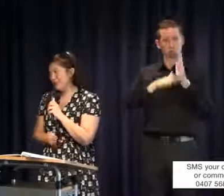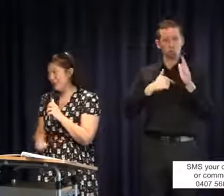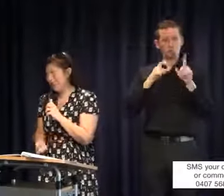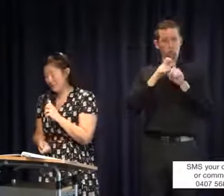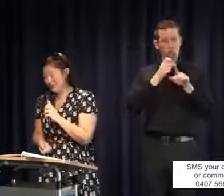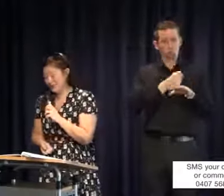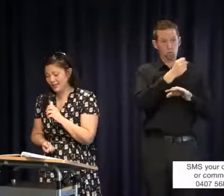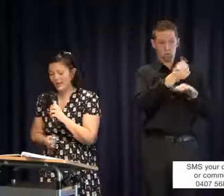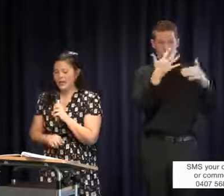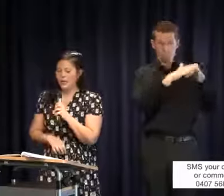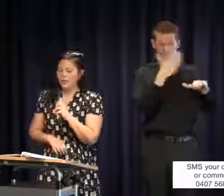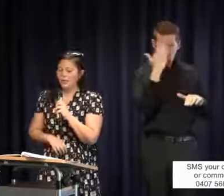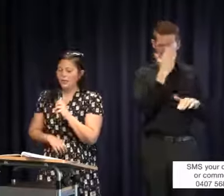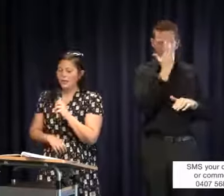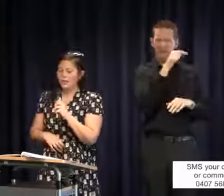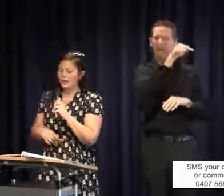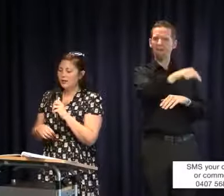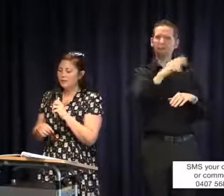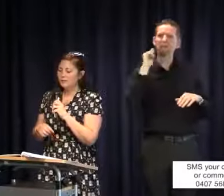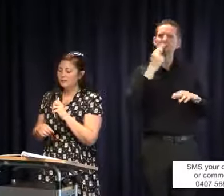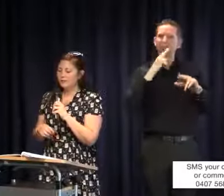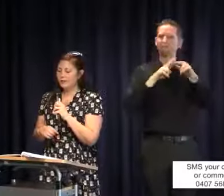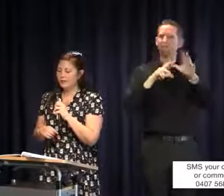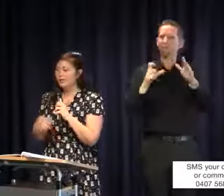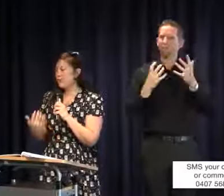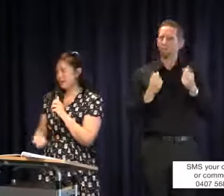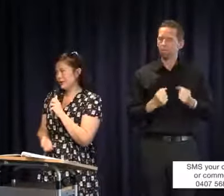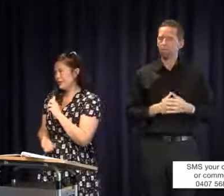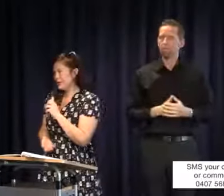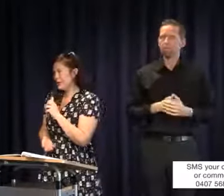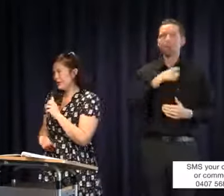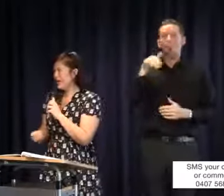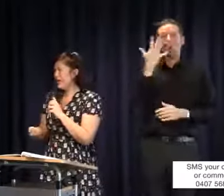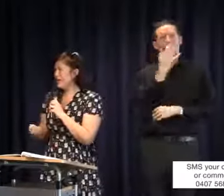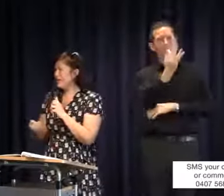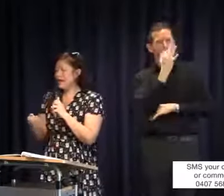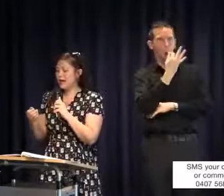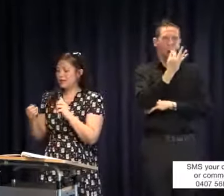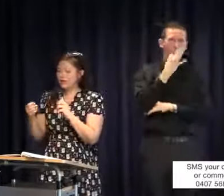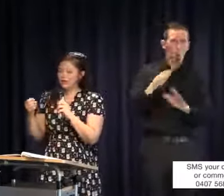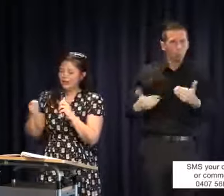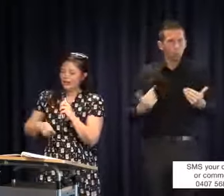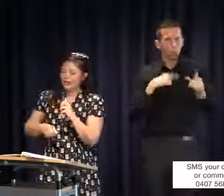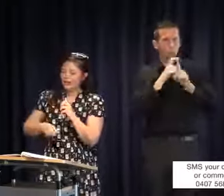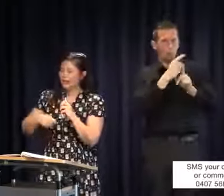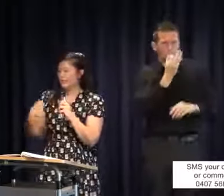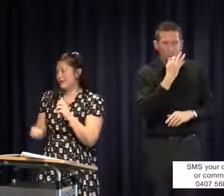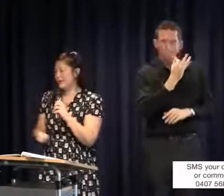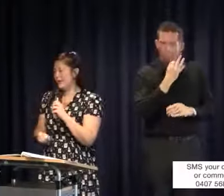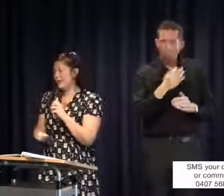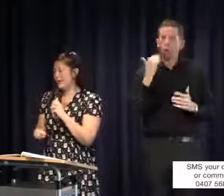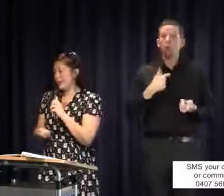with a deaf facility was I was always told no. Even when I brought up the DDA they would